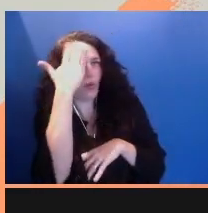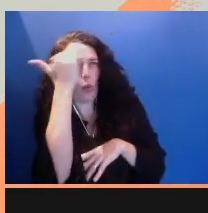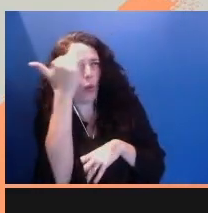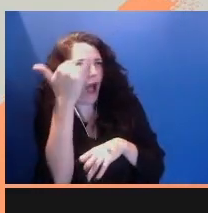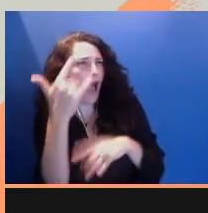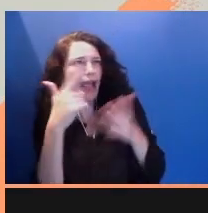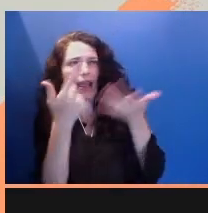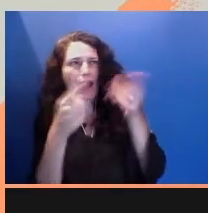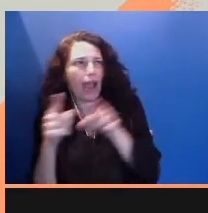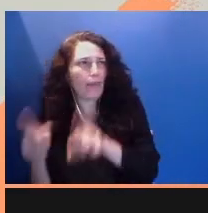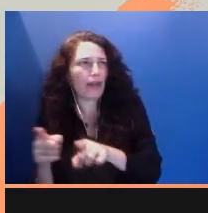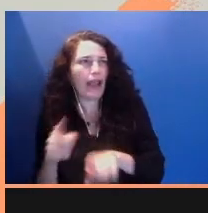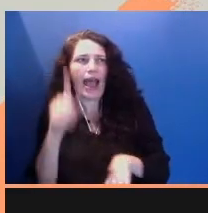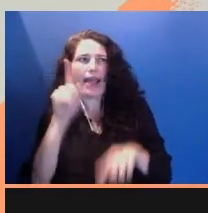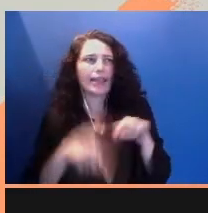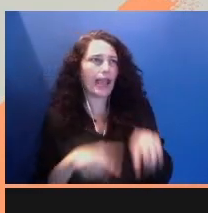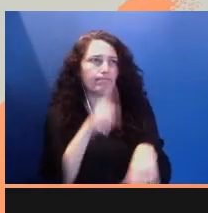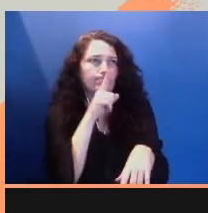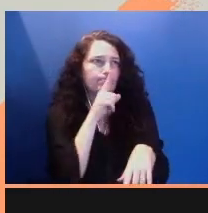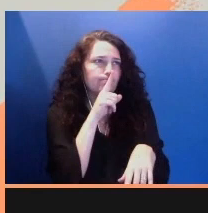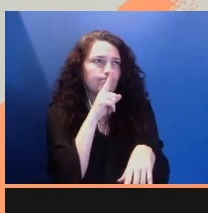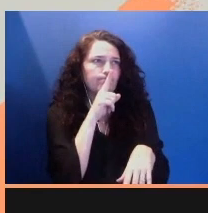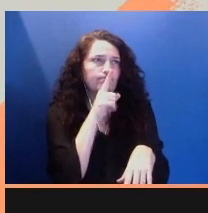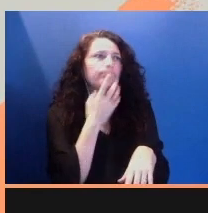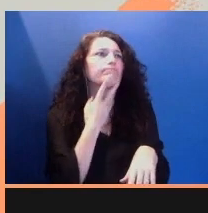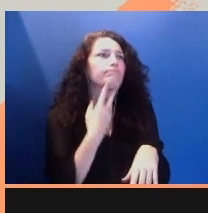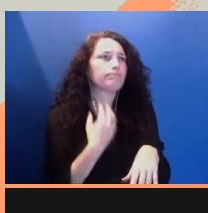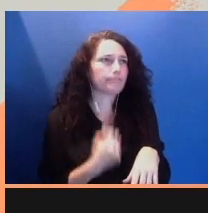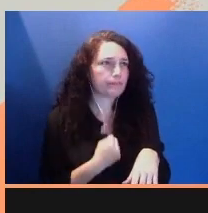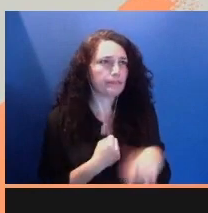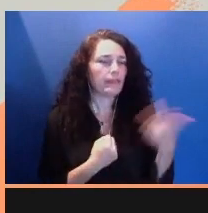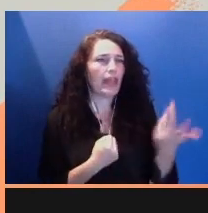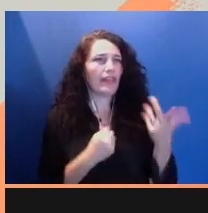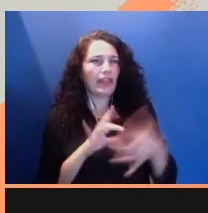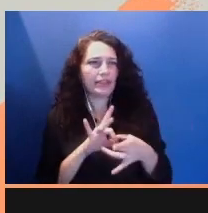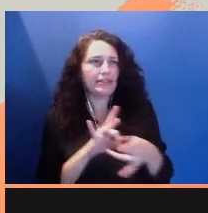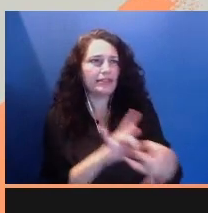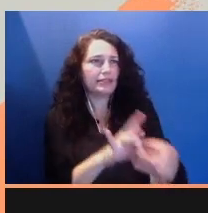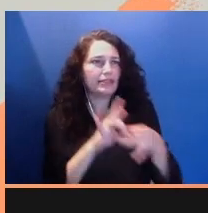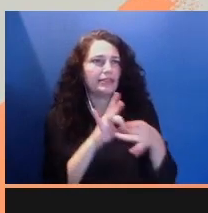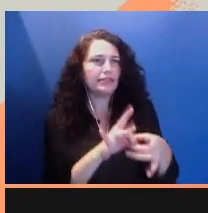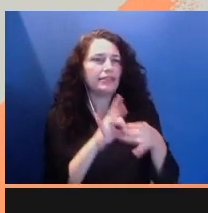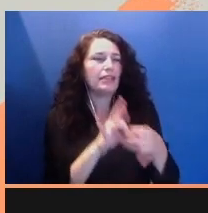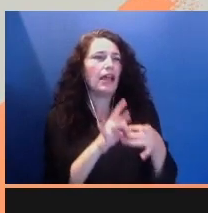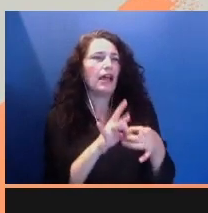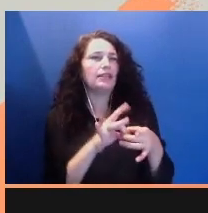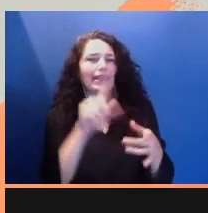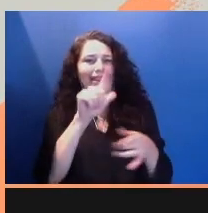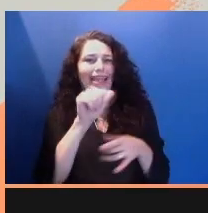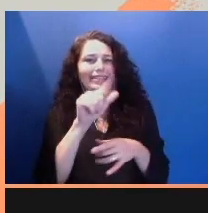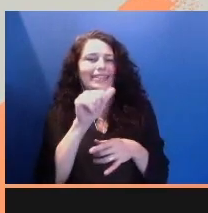which connects so deeply to the false media narrative of Latinx as illegal Americans.